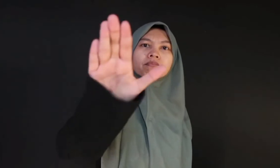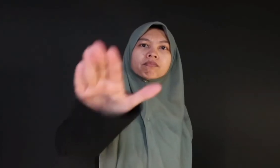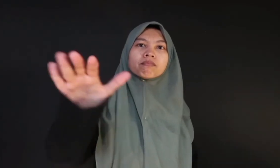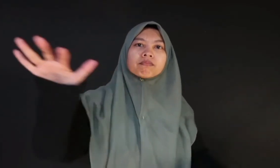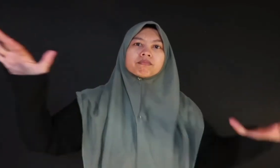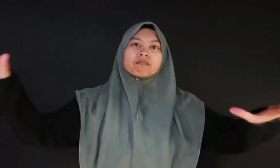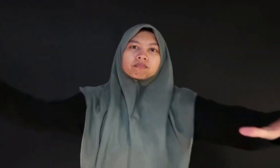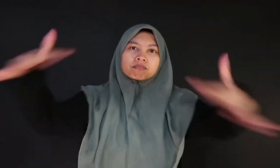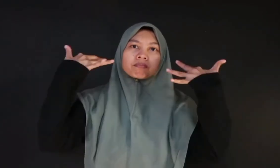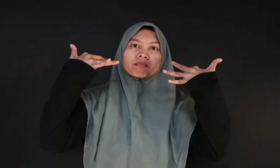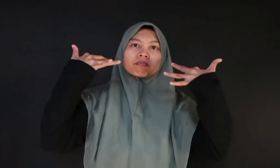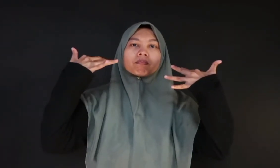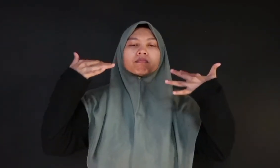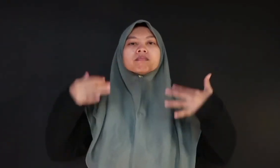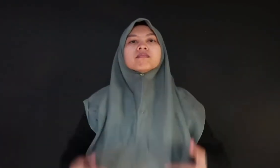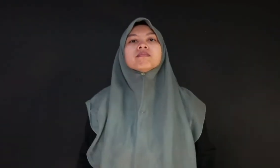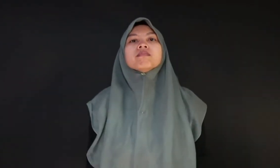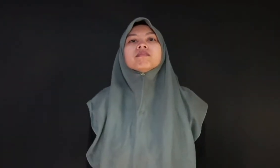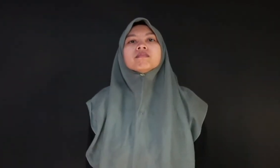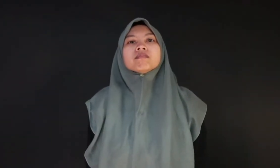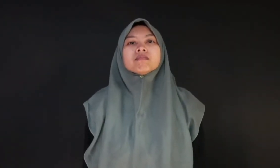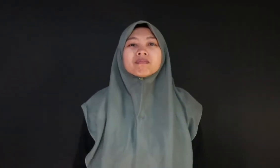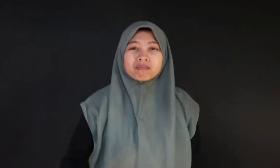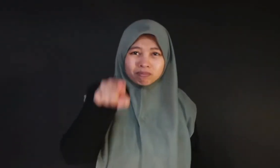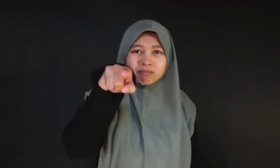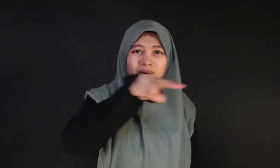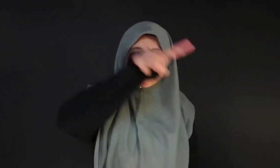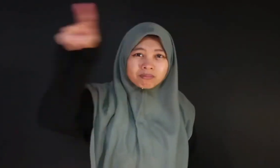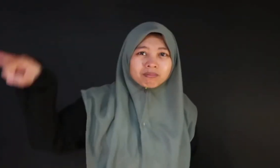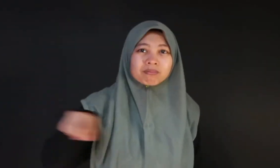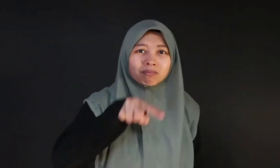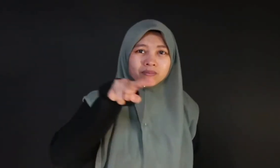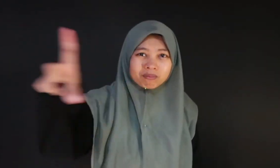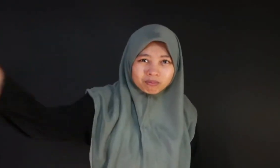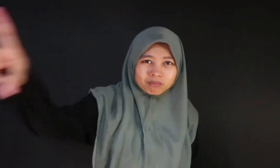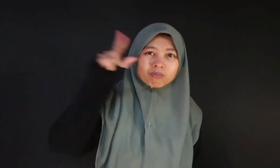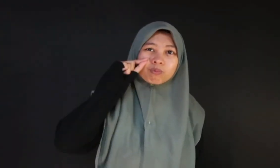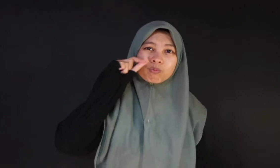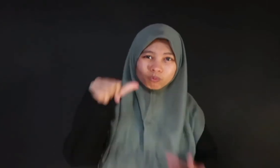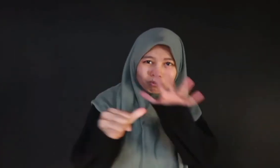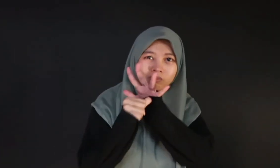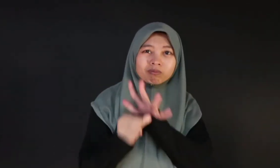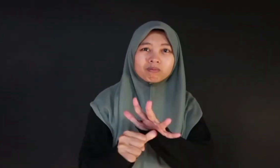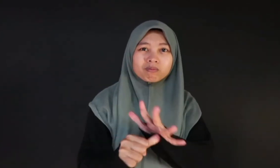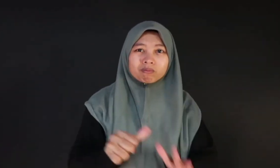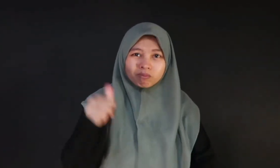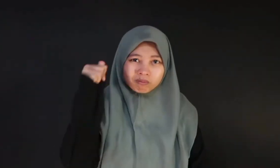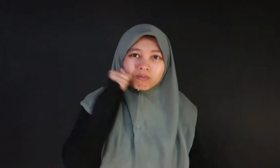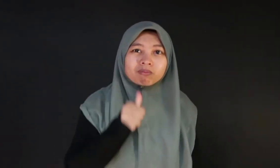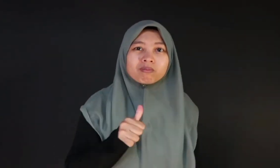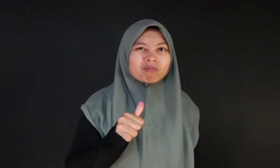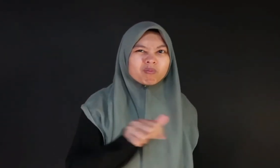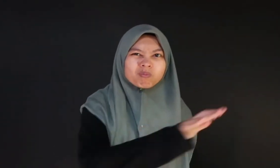Pay attention to what I have got to say Do you all think you can belittle and bully me, for I am a woman?